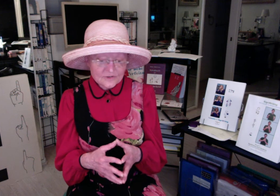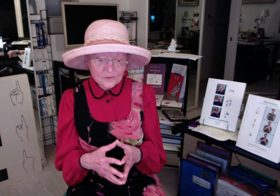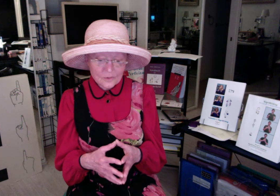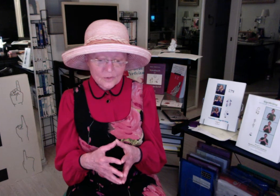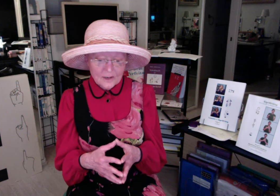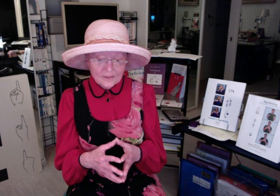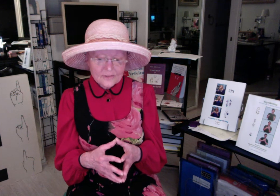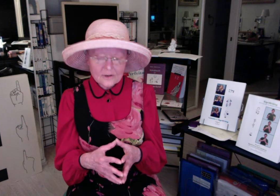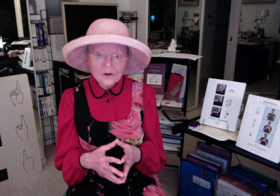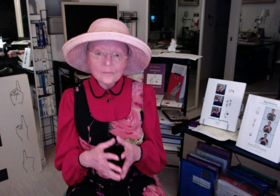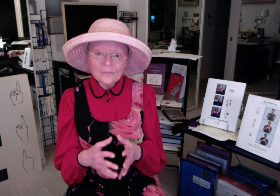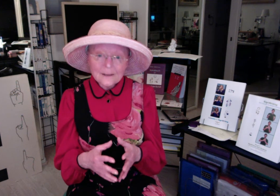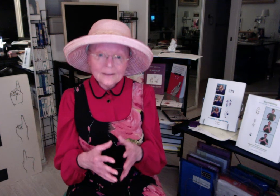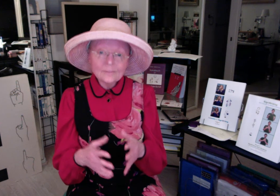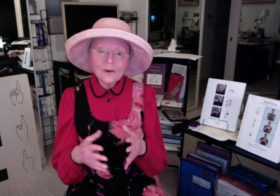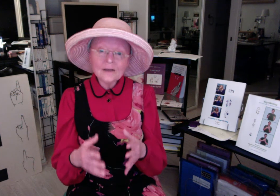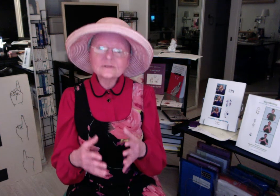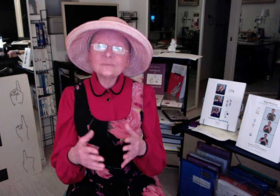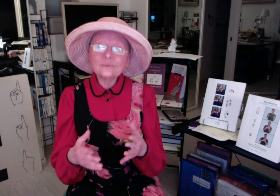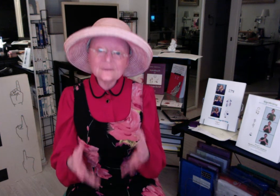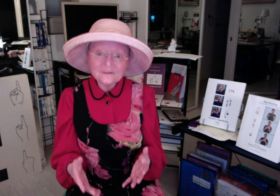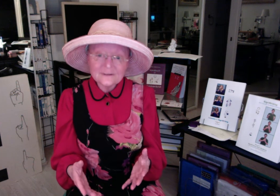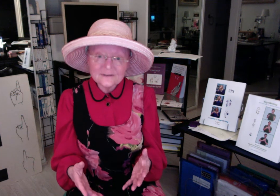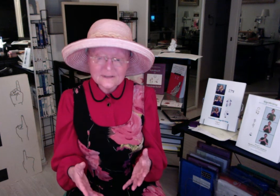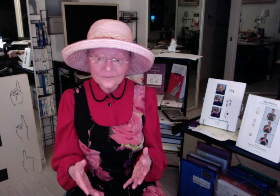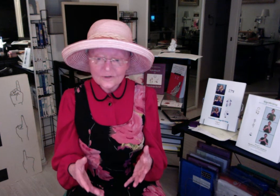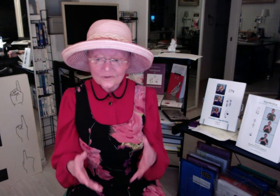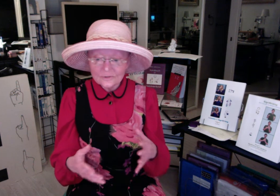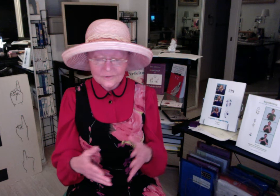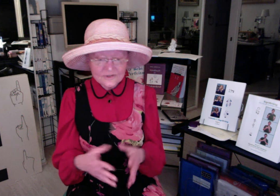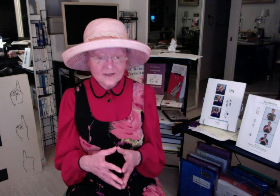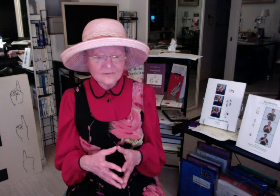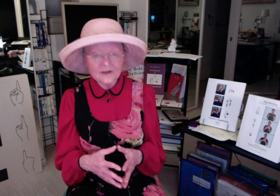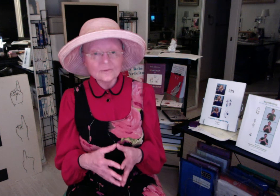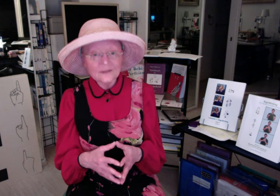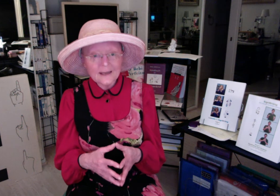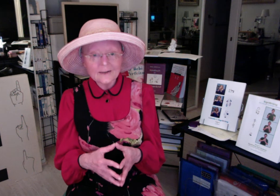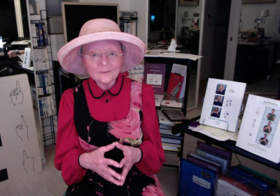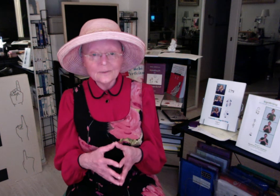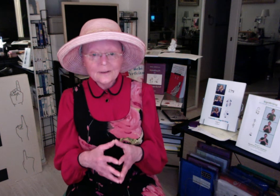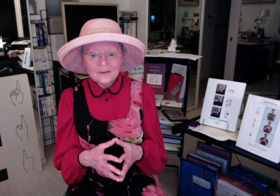there are many possibilities and when you learn SignWriting with Adam this